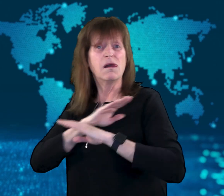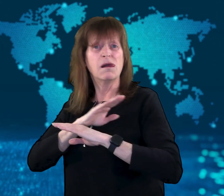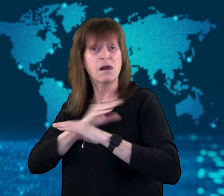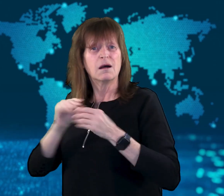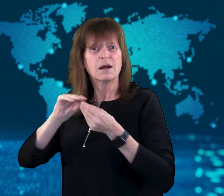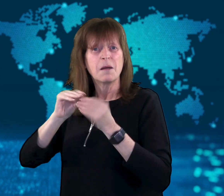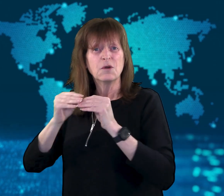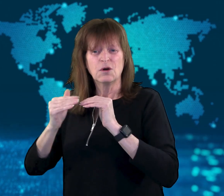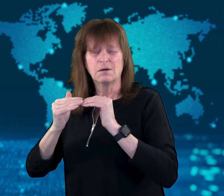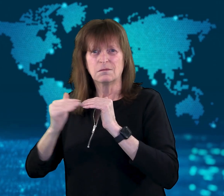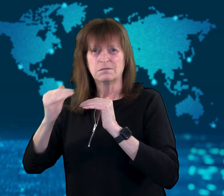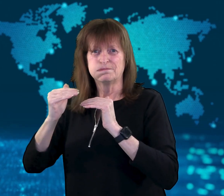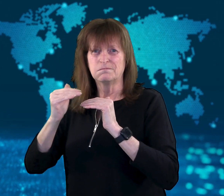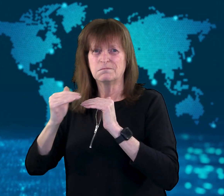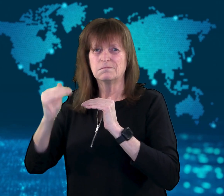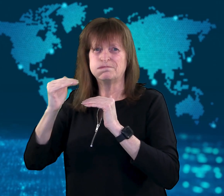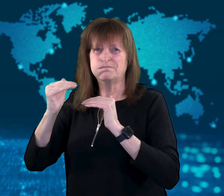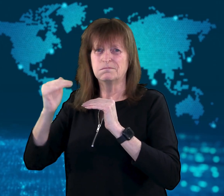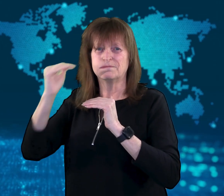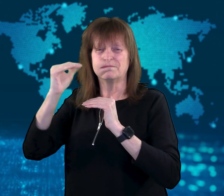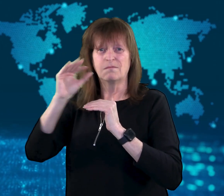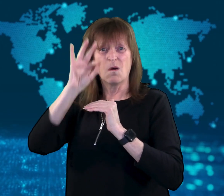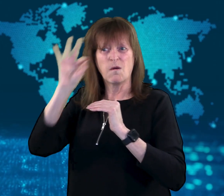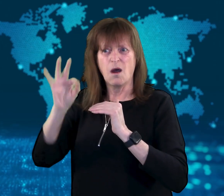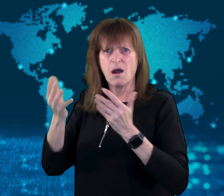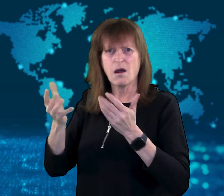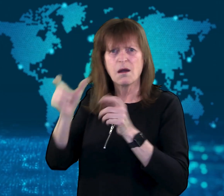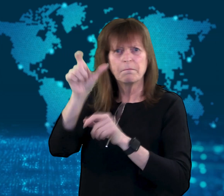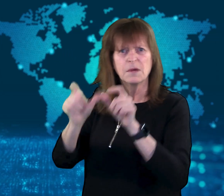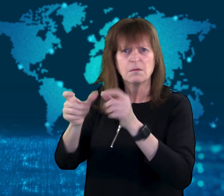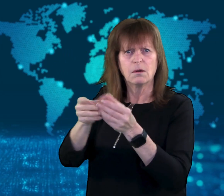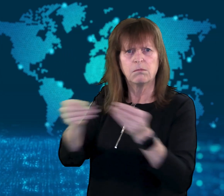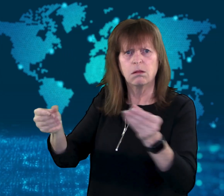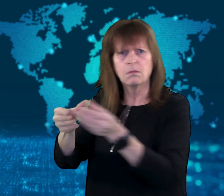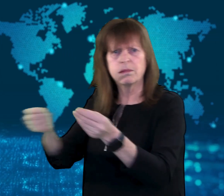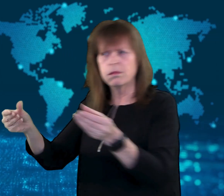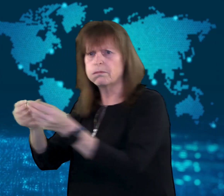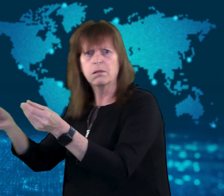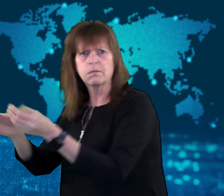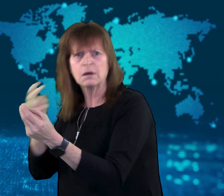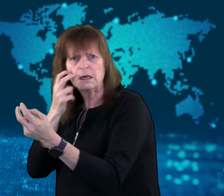expected to rise because there are still missing people.